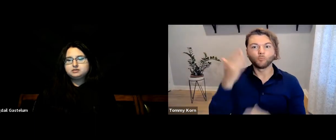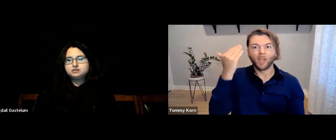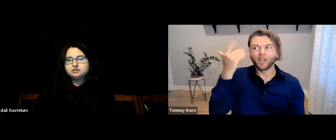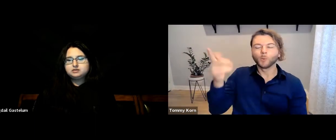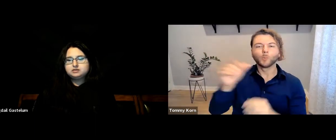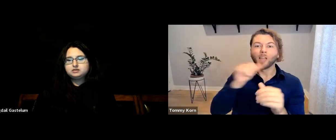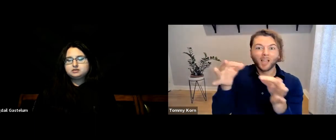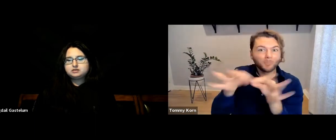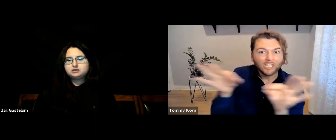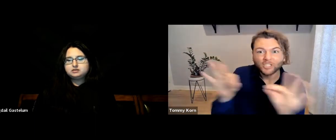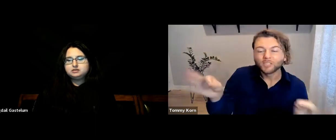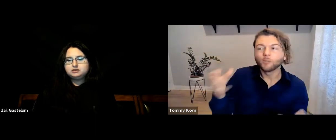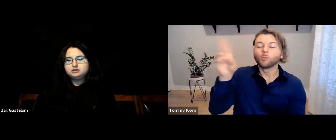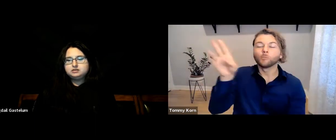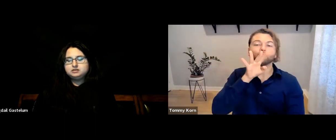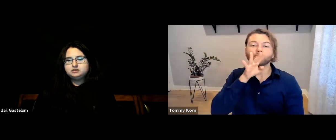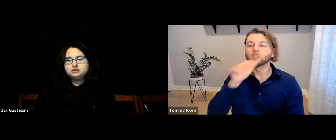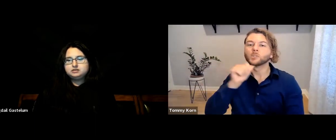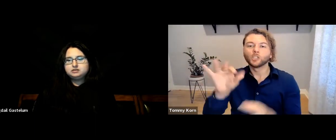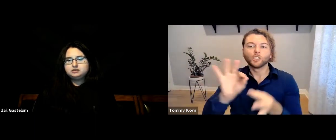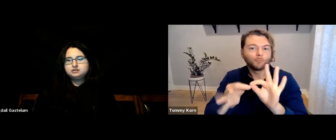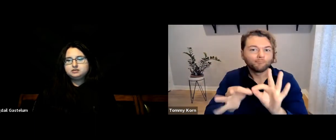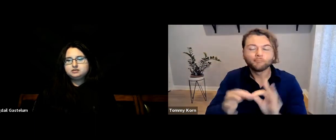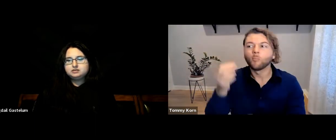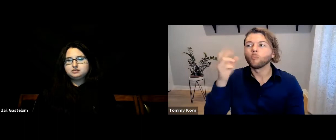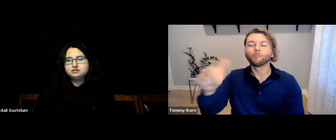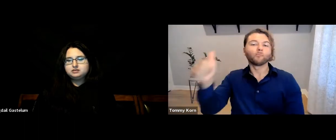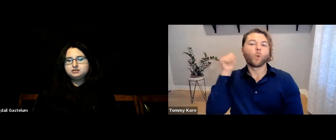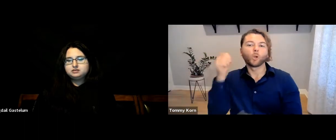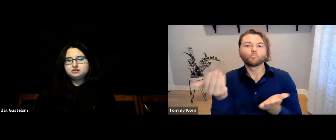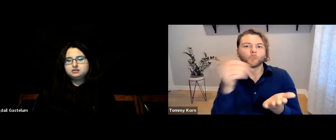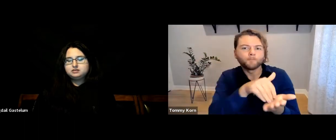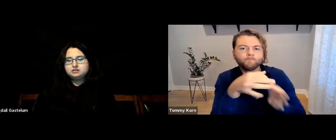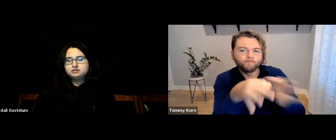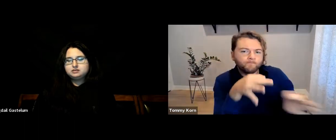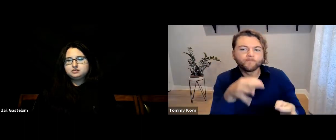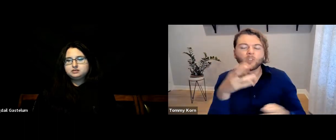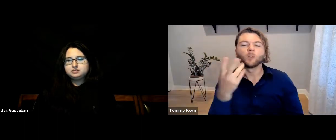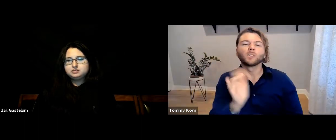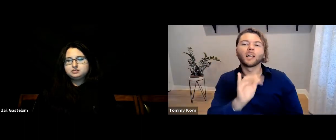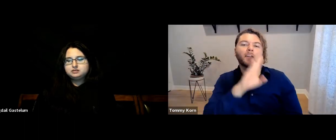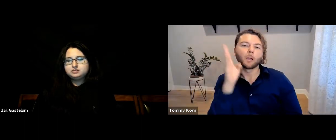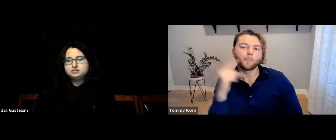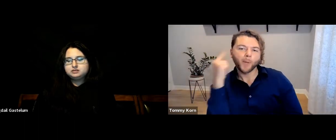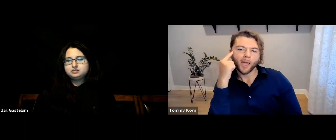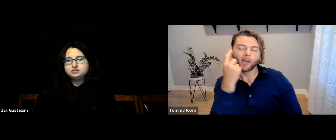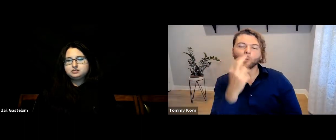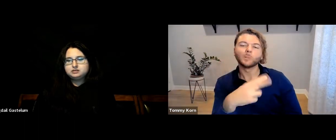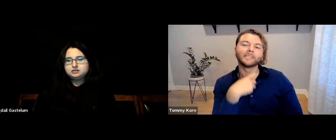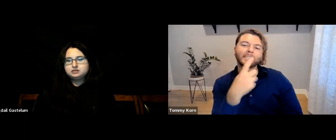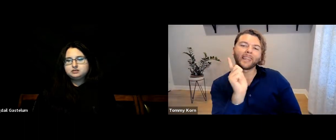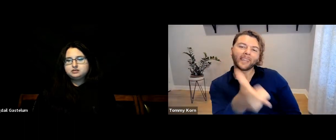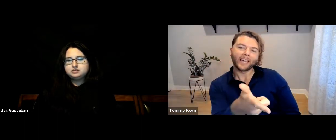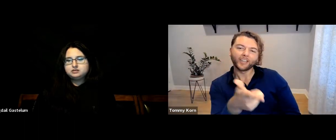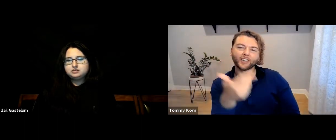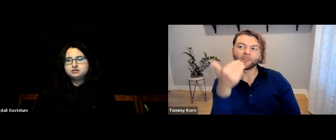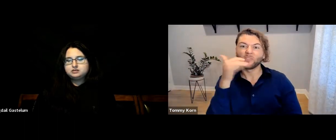since there is no captioning or interpretation, or people aren’t willing to repeat themselves. They say, “Oh, never mind” or “I’ll tell you later about what they said.”